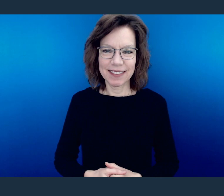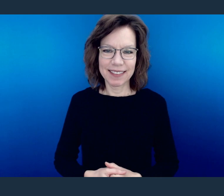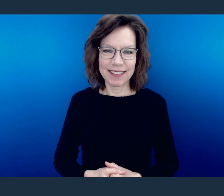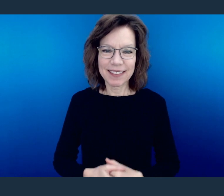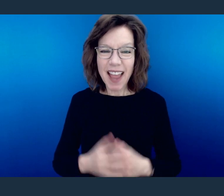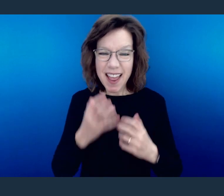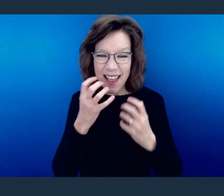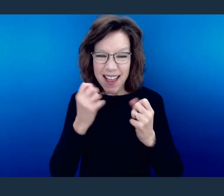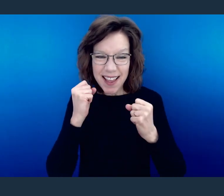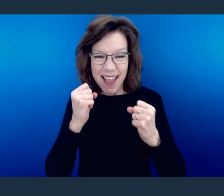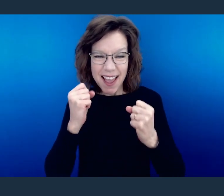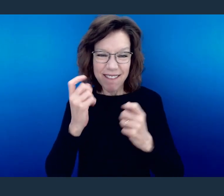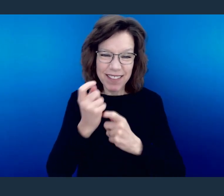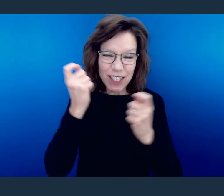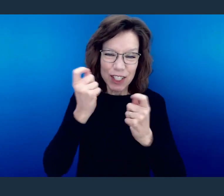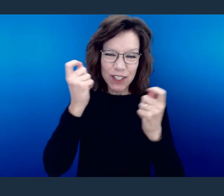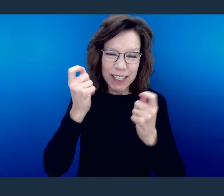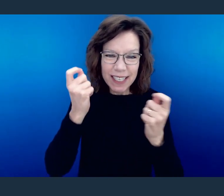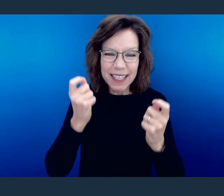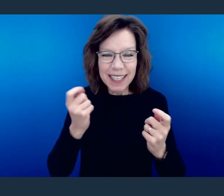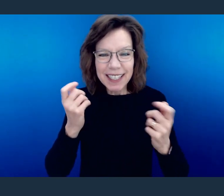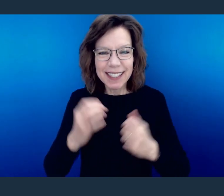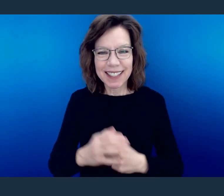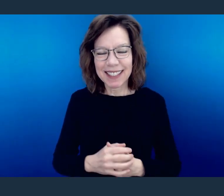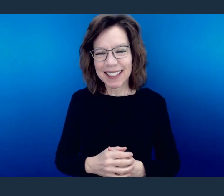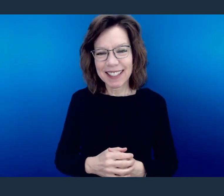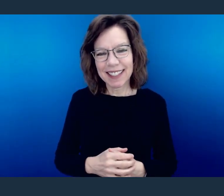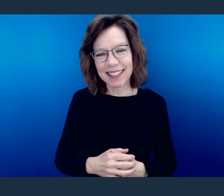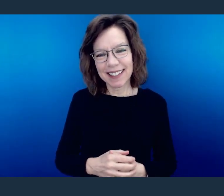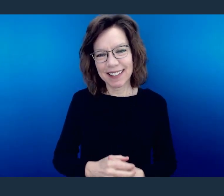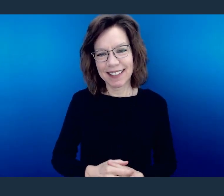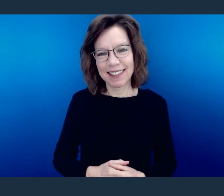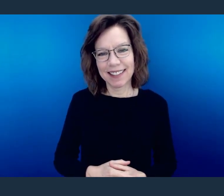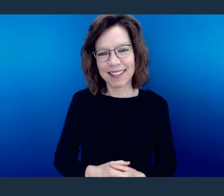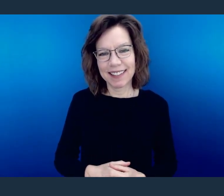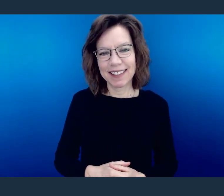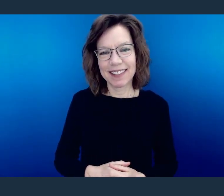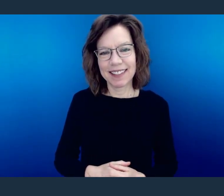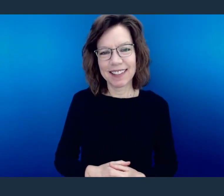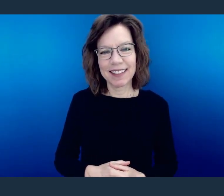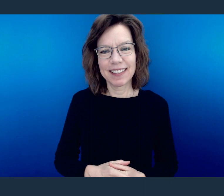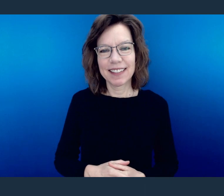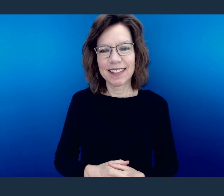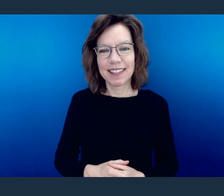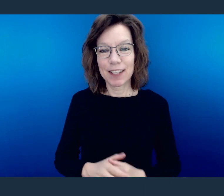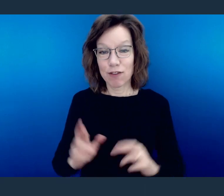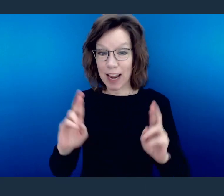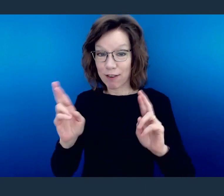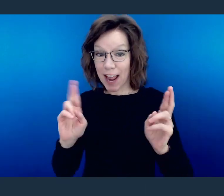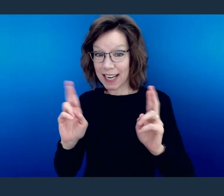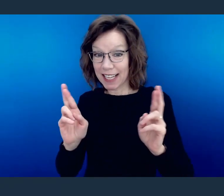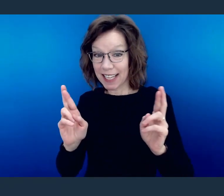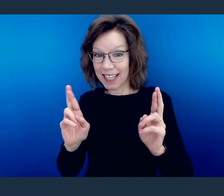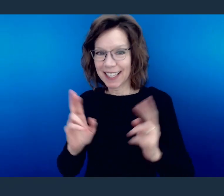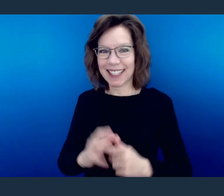Yes! Victorious! Wait, wait. Oh, yeah! Do it.